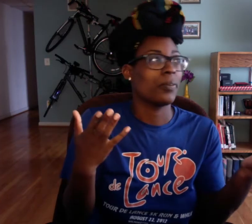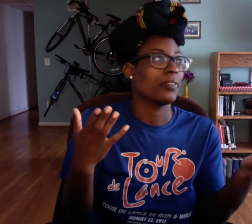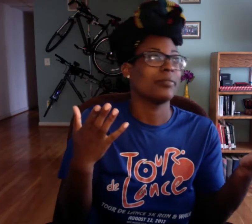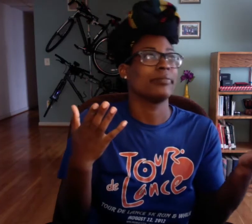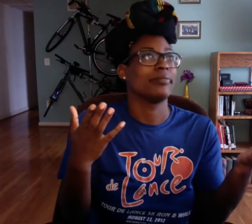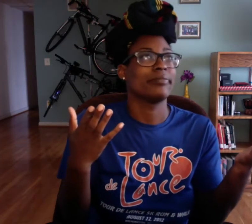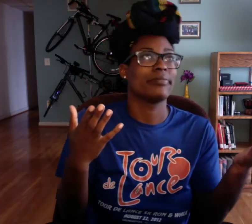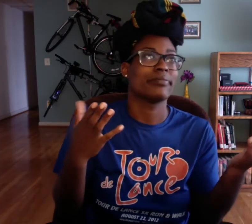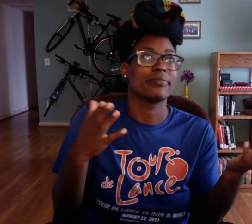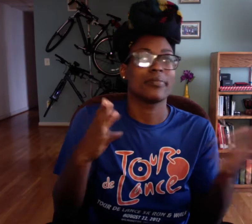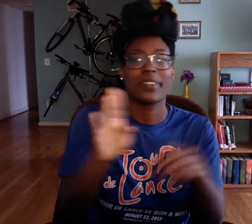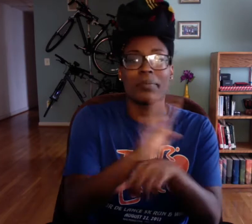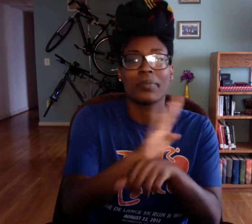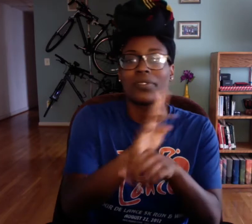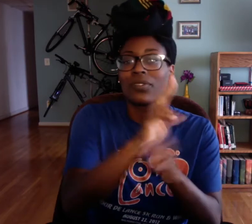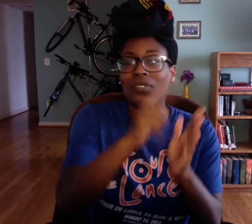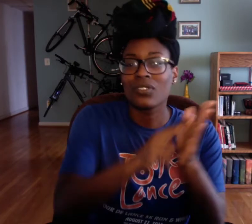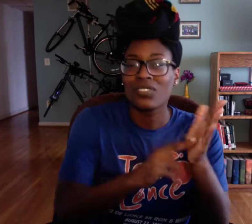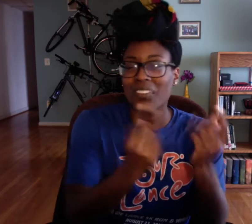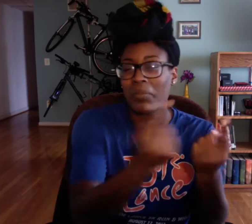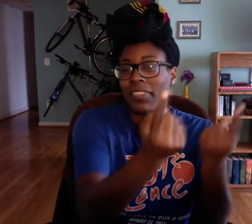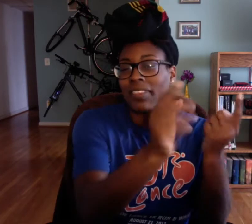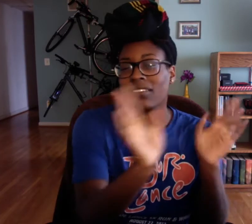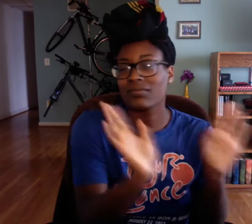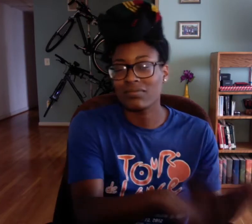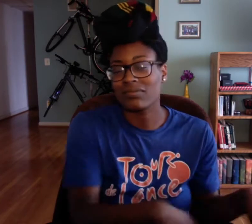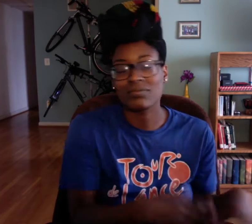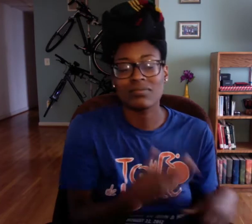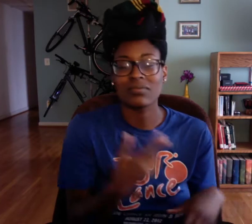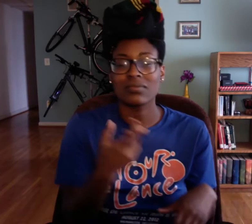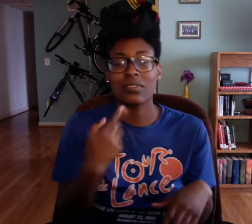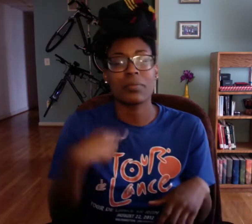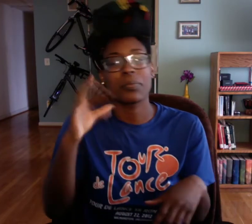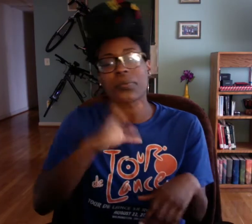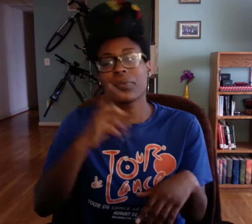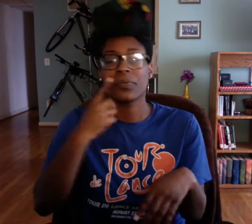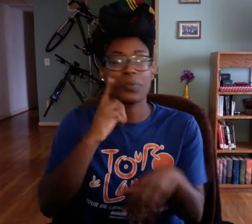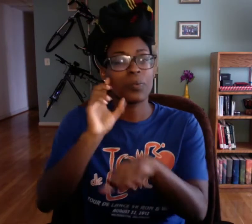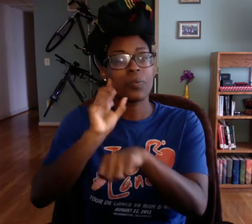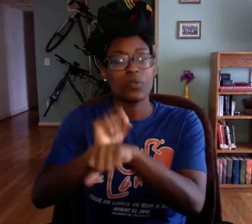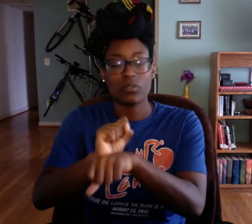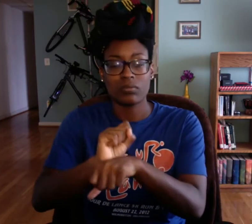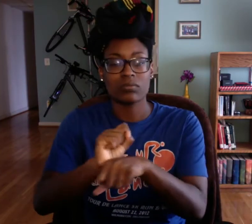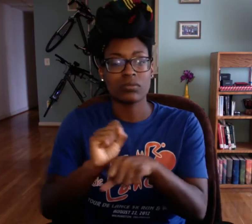Like, the deadline for Business Registration or something like that, not important.